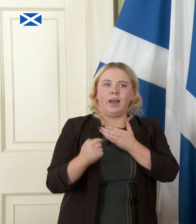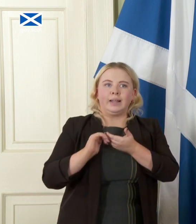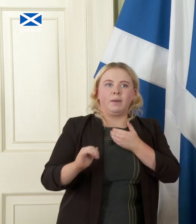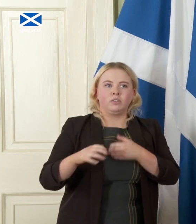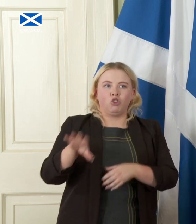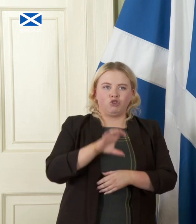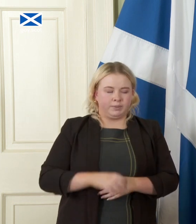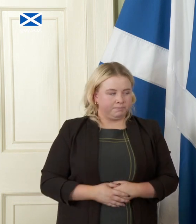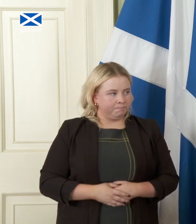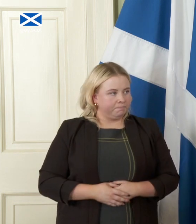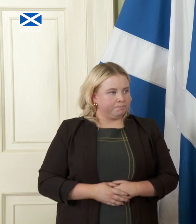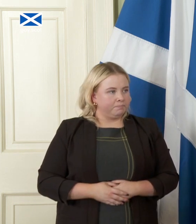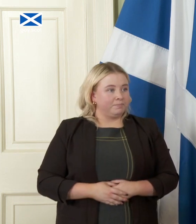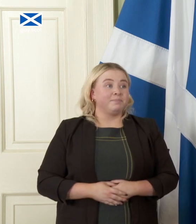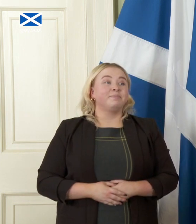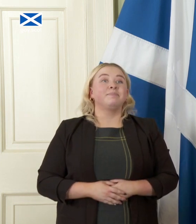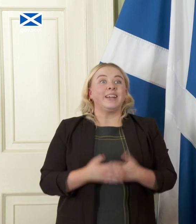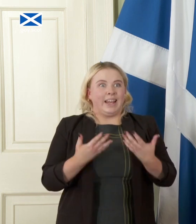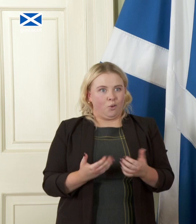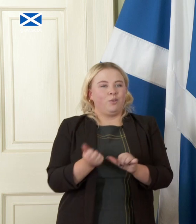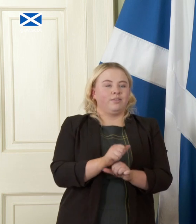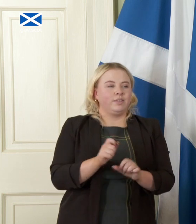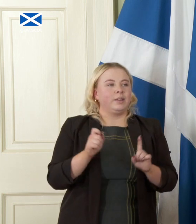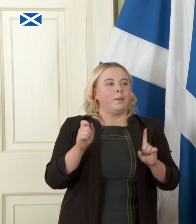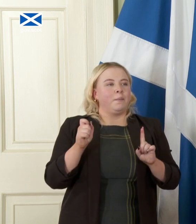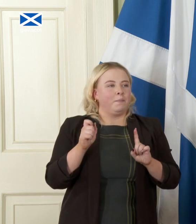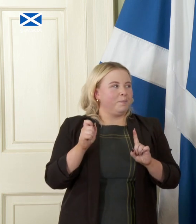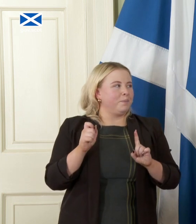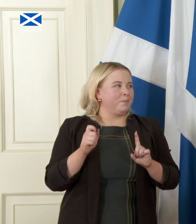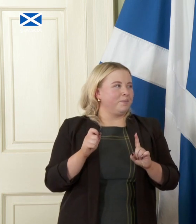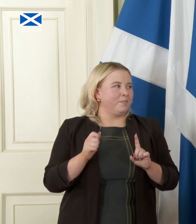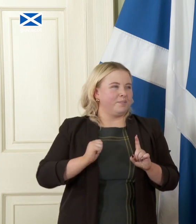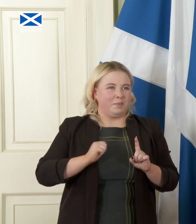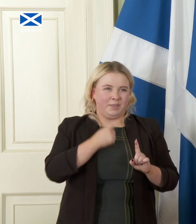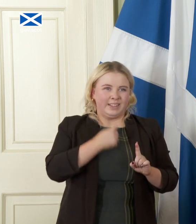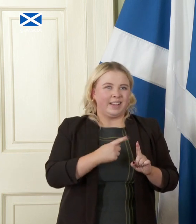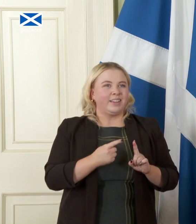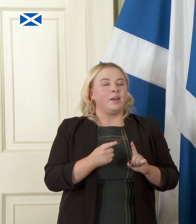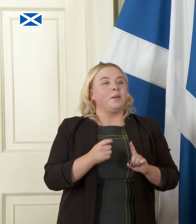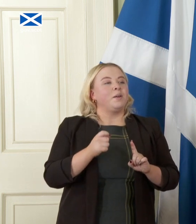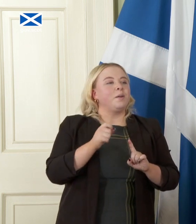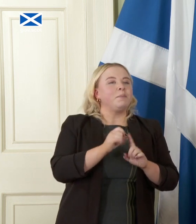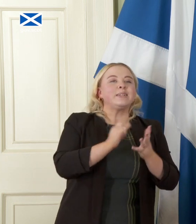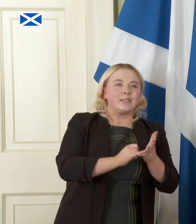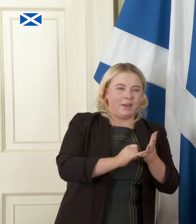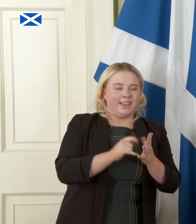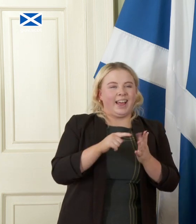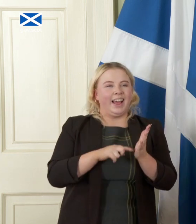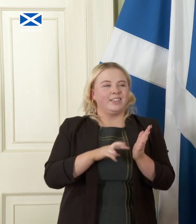And now as Bill, Peter, Peter, I was about to go to Peter McMahon, Peter Smith from ITV News that